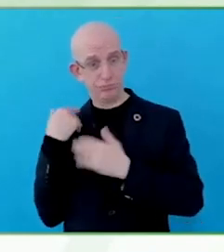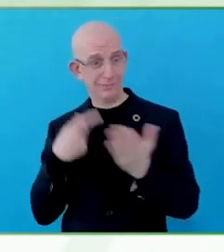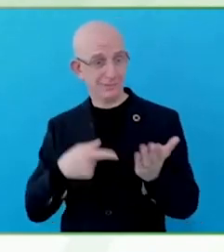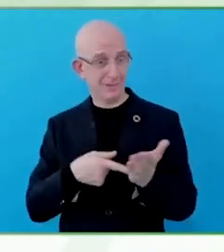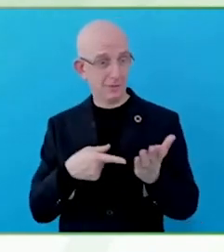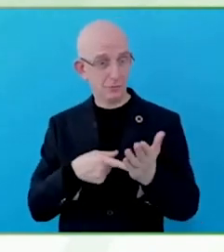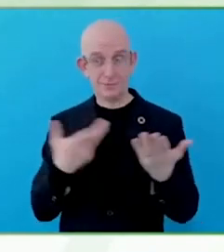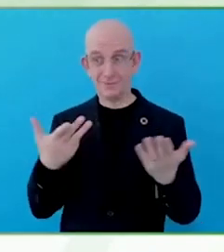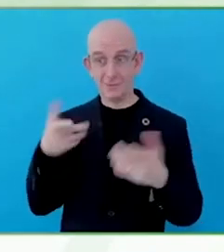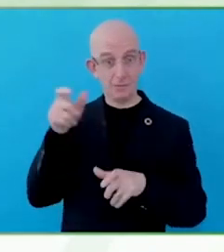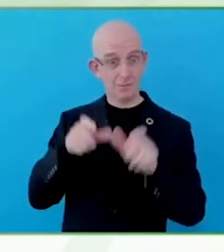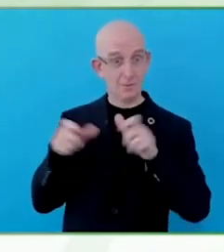accessibility.